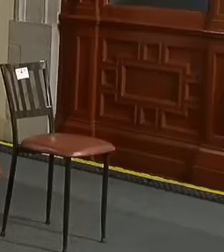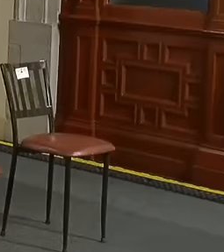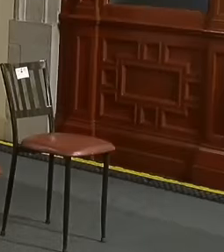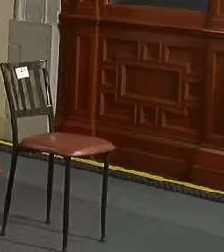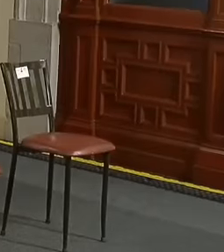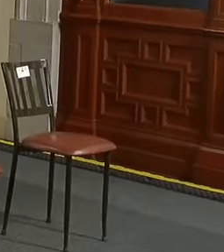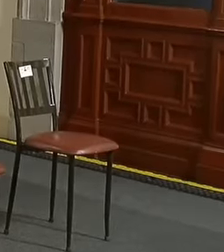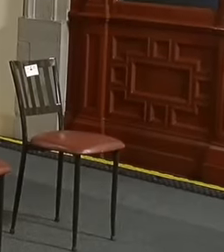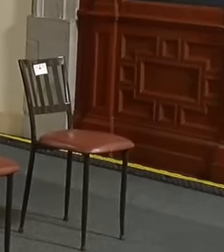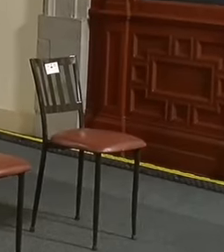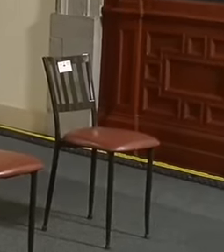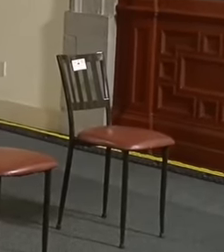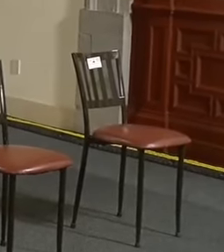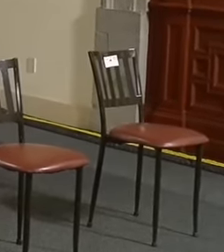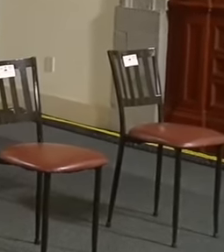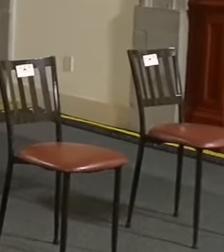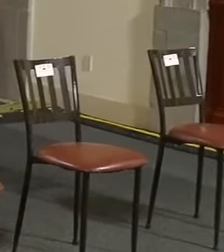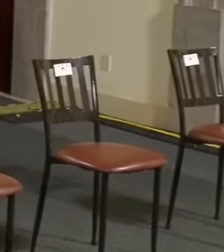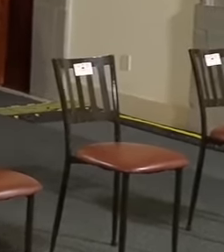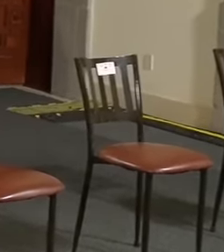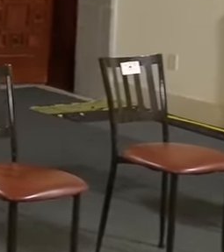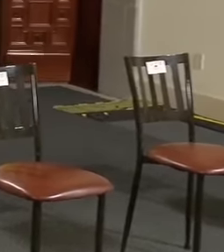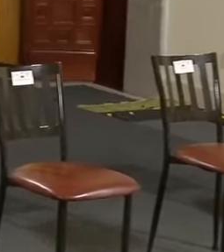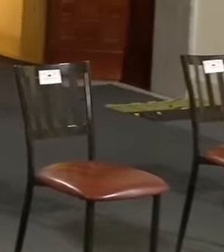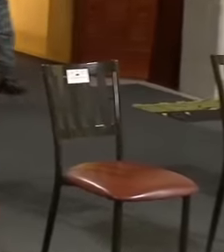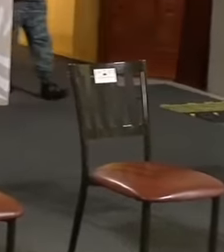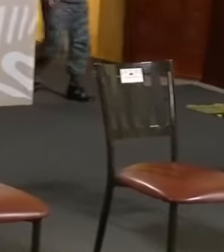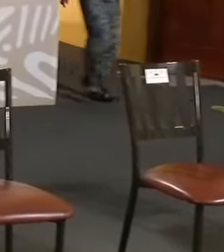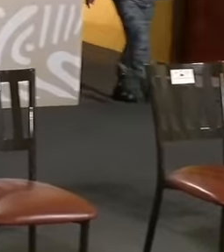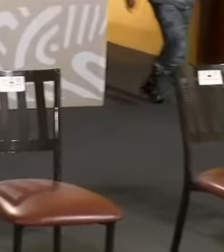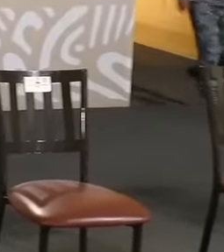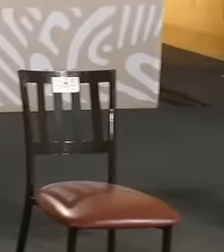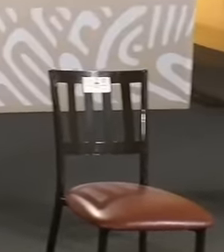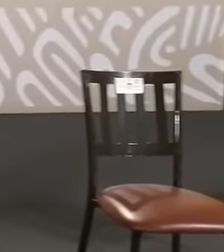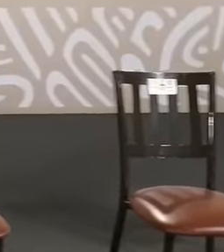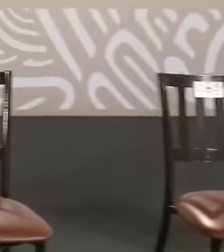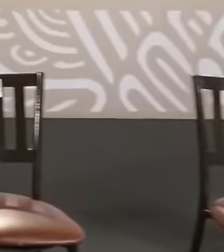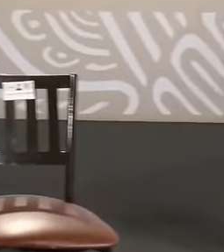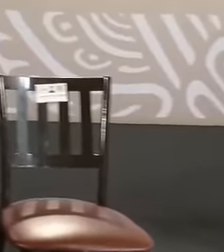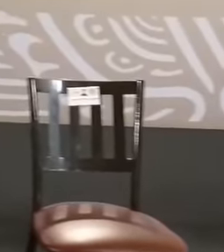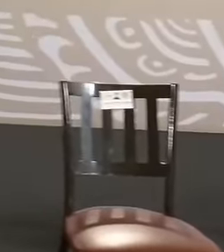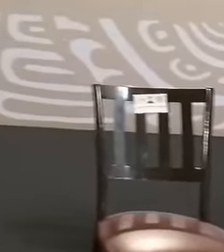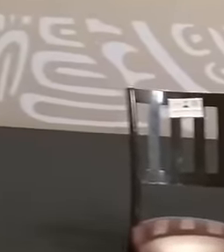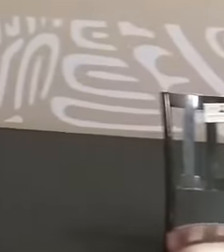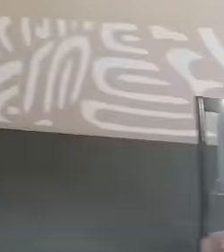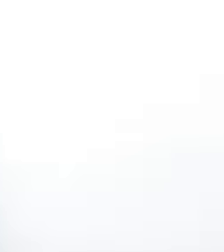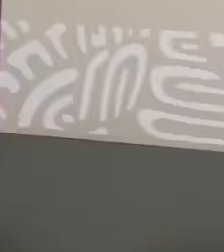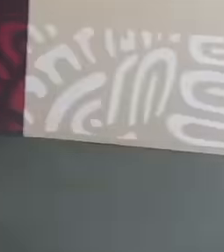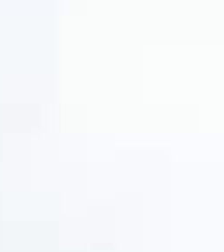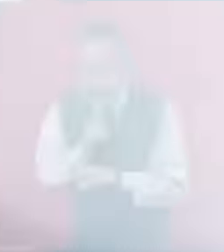Today in the last mornings of President Andrés Manuel López Obrador Many international media